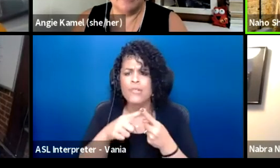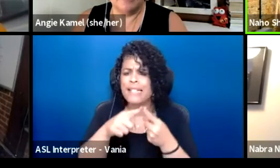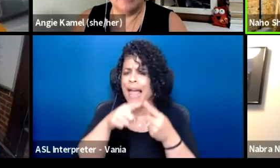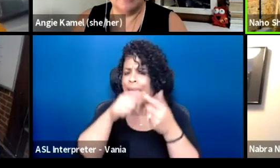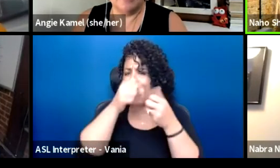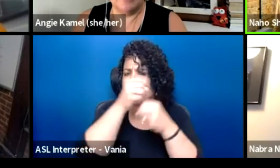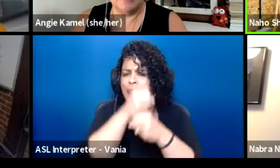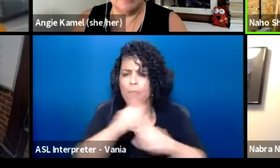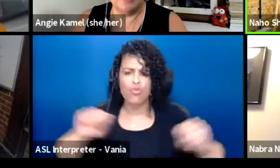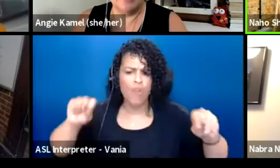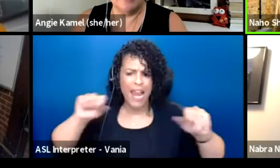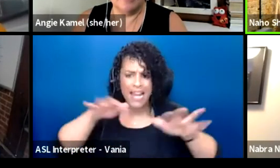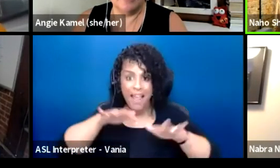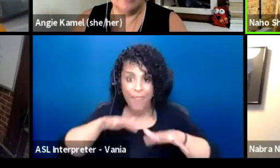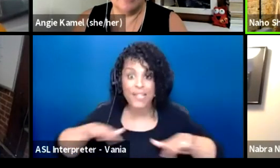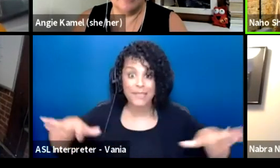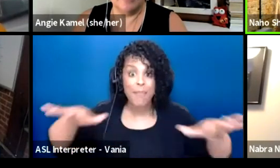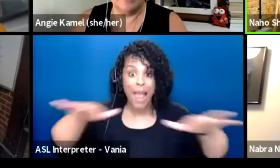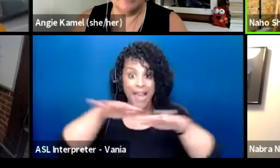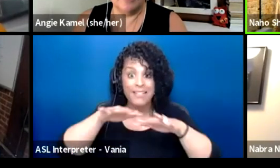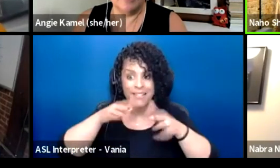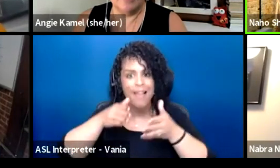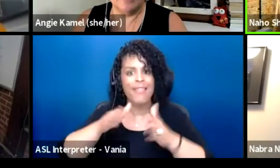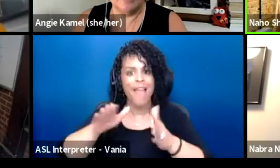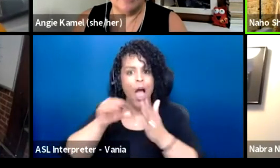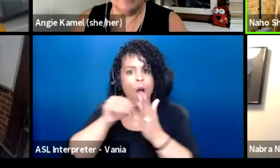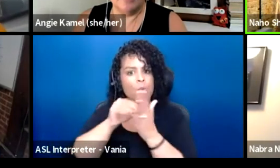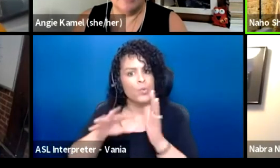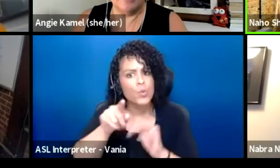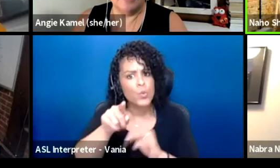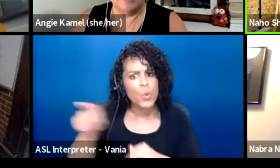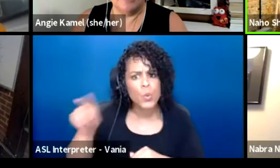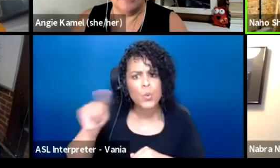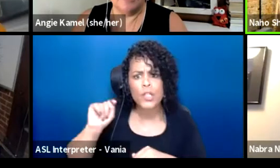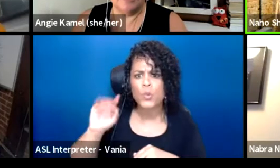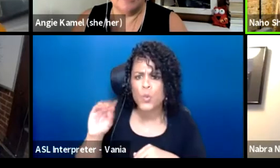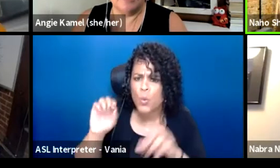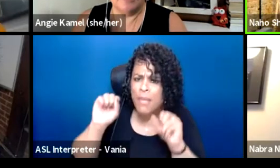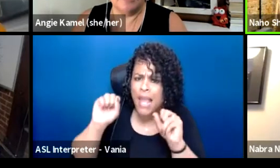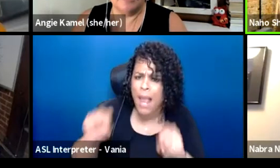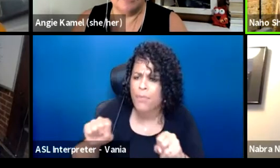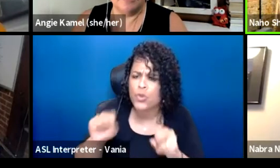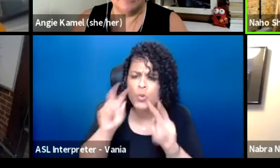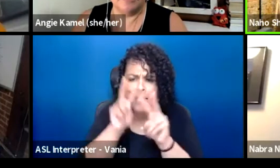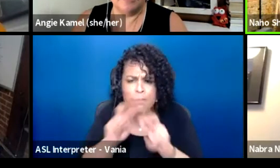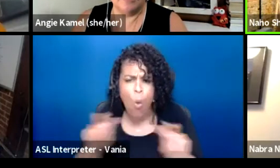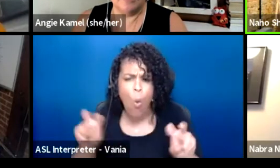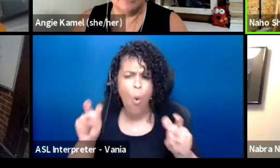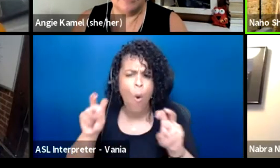and allowing students to be able to explore and be an artist.